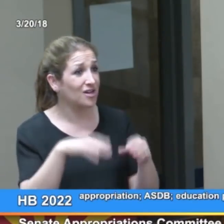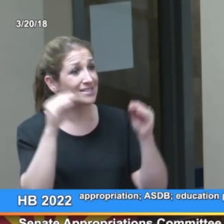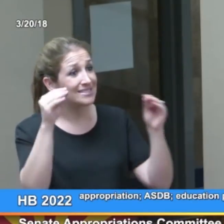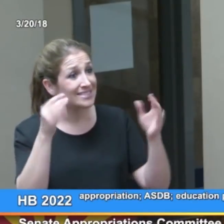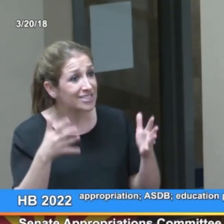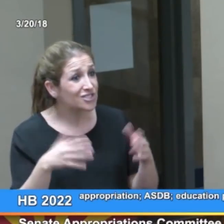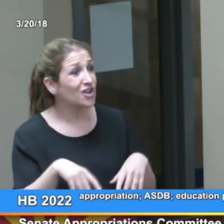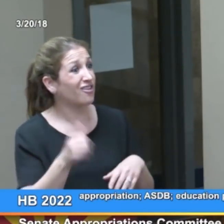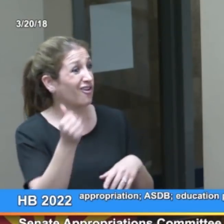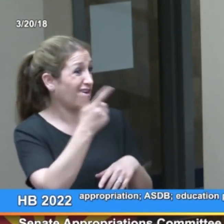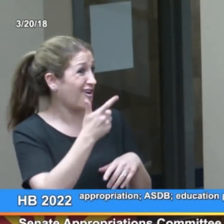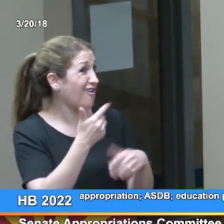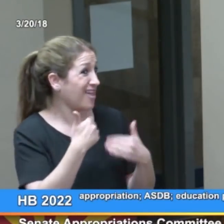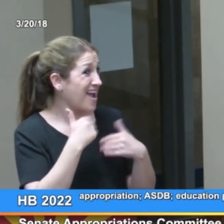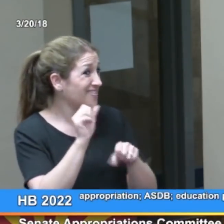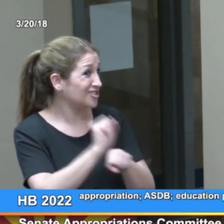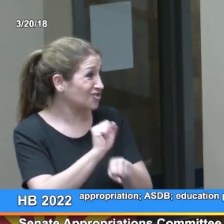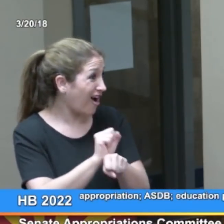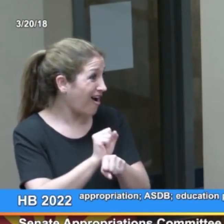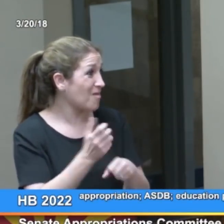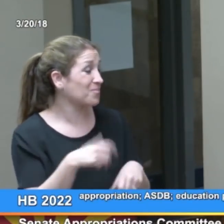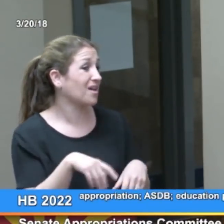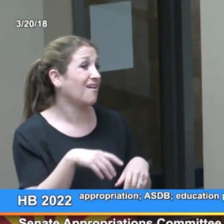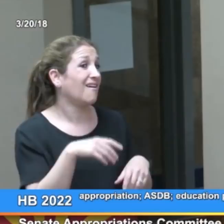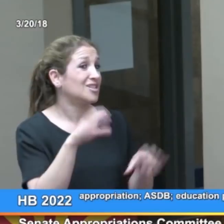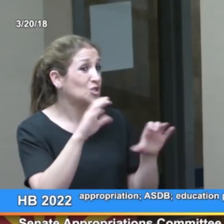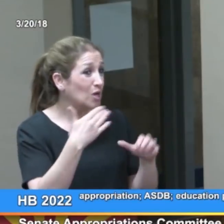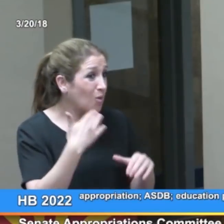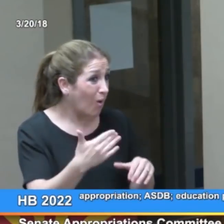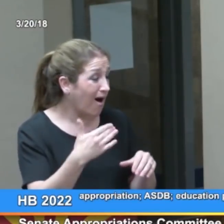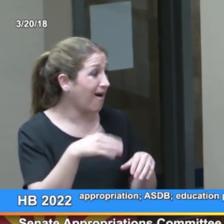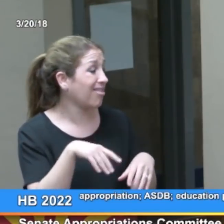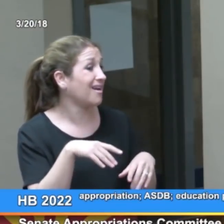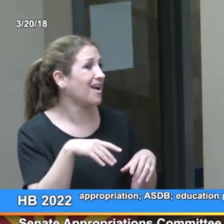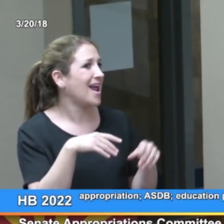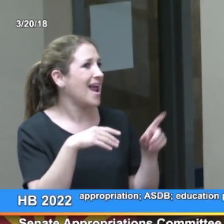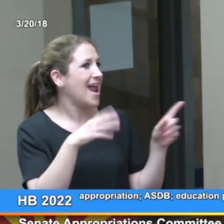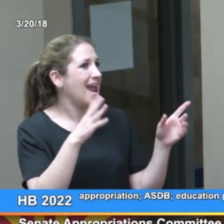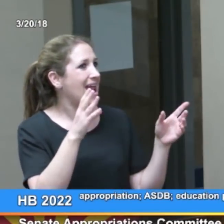Many are doctors, lawyers, educators, and they all have jobs. They're all doing very well.